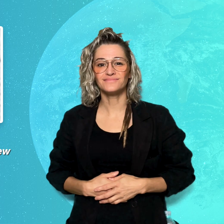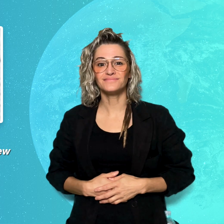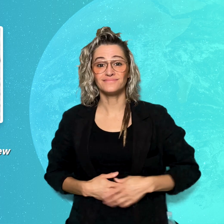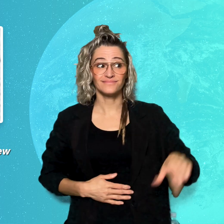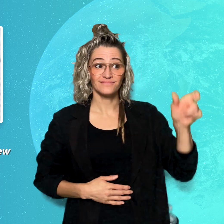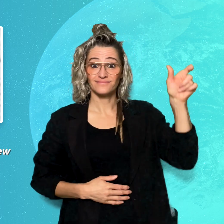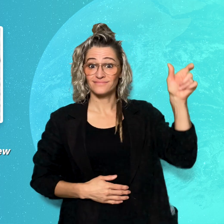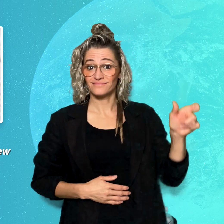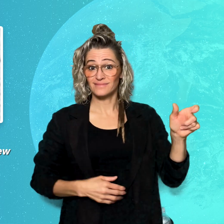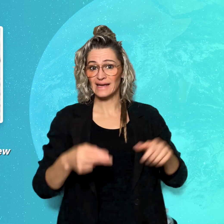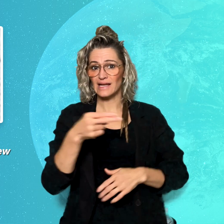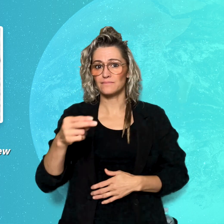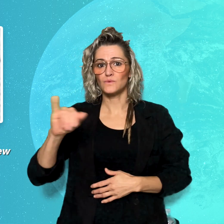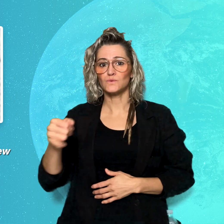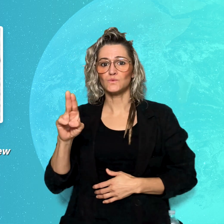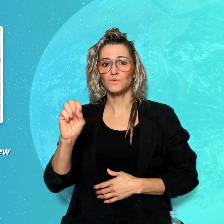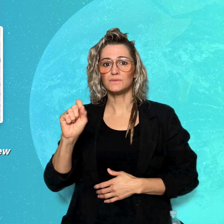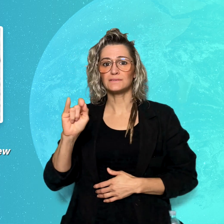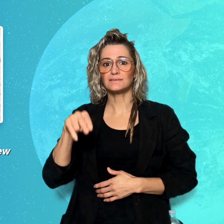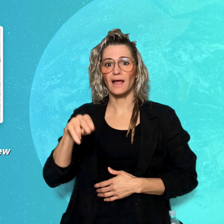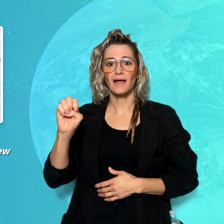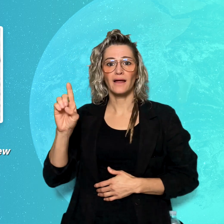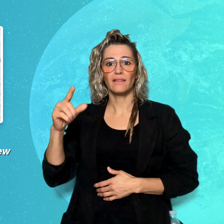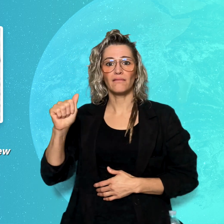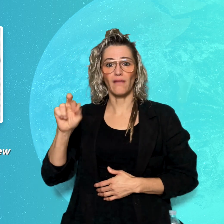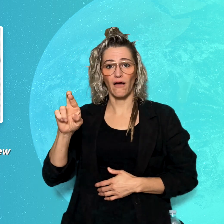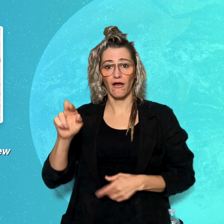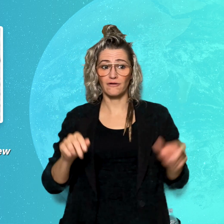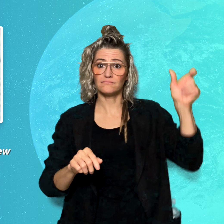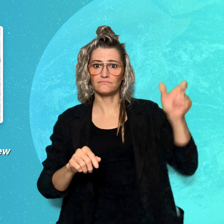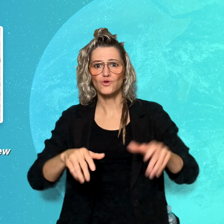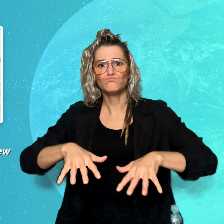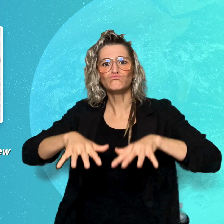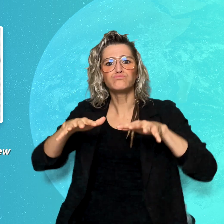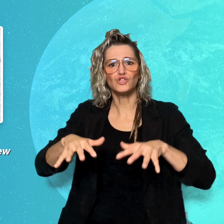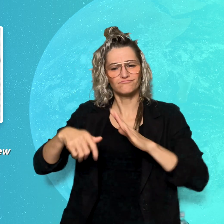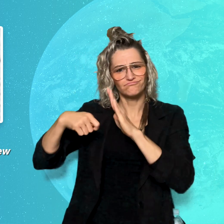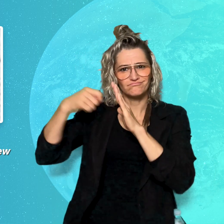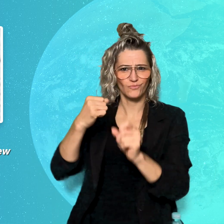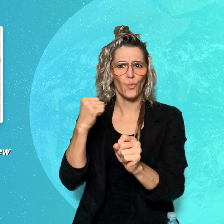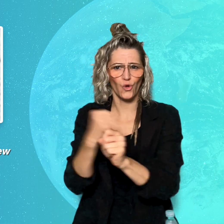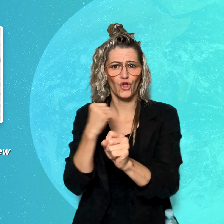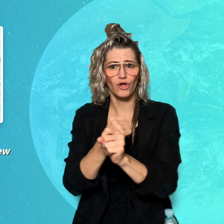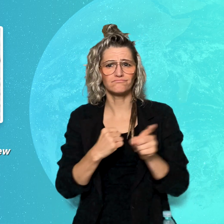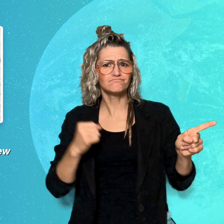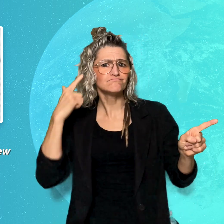Justin Edgar is a hard-of-hearing British filmmaker who often includes